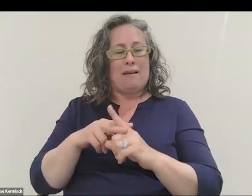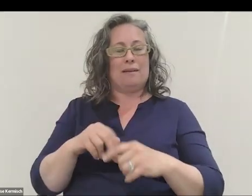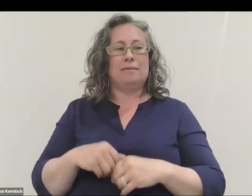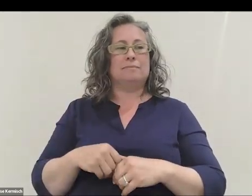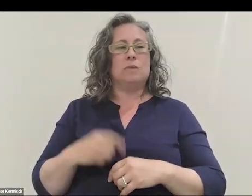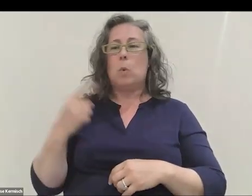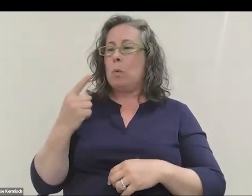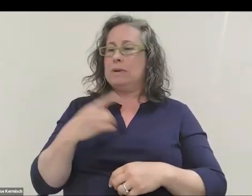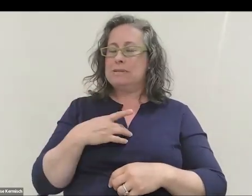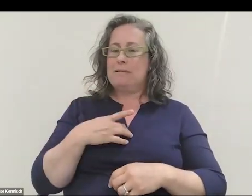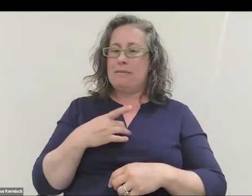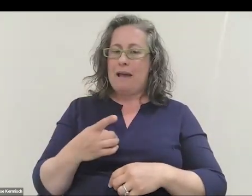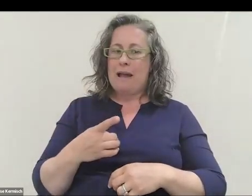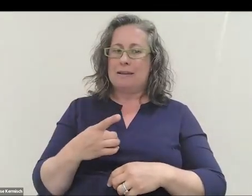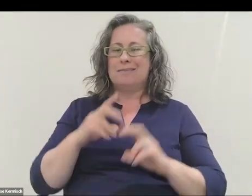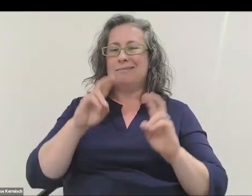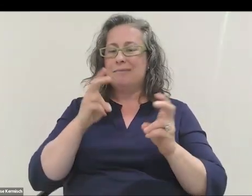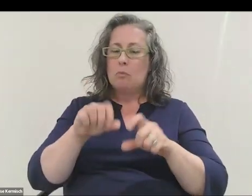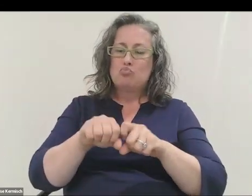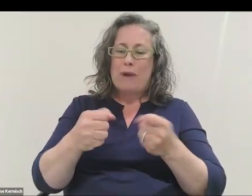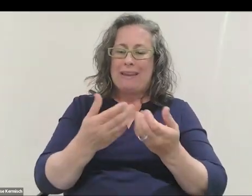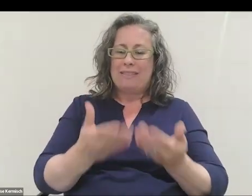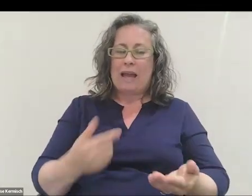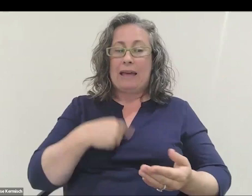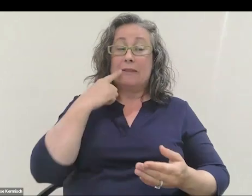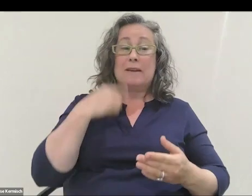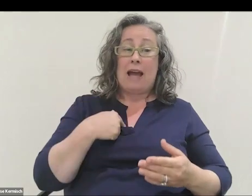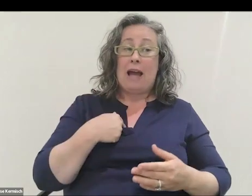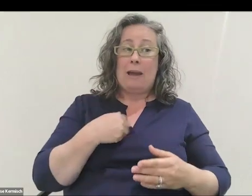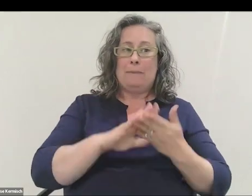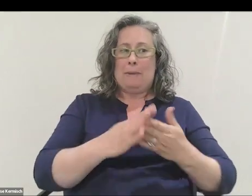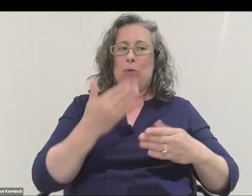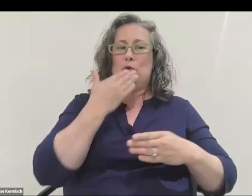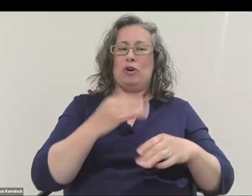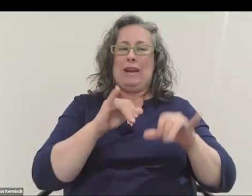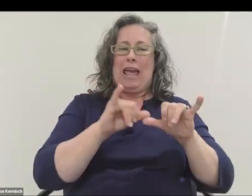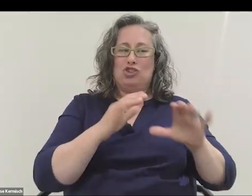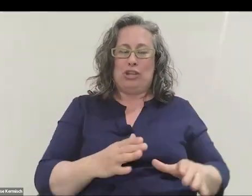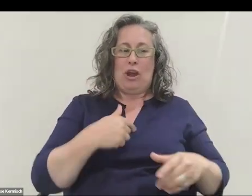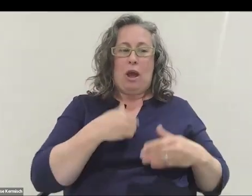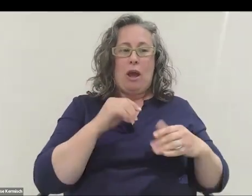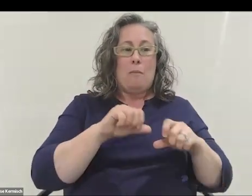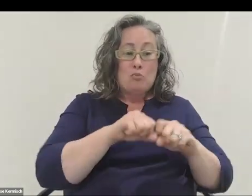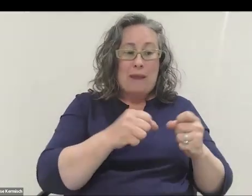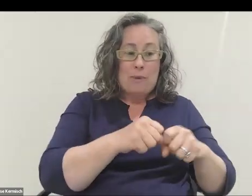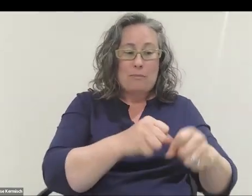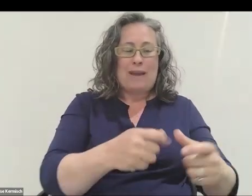I've always liked breaking things. I think I became a good engineer, because I used to break things at home, and then my mom would force me to fix them.